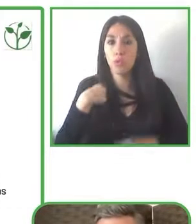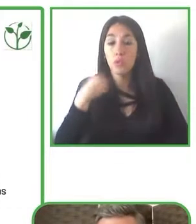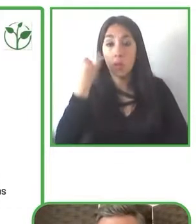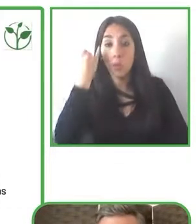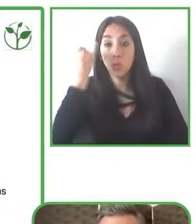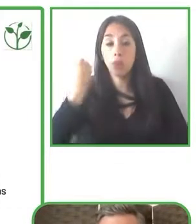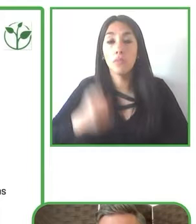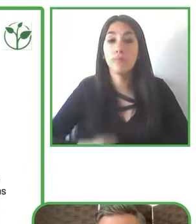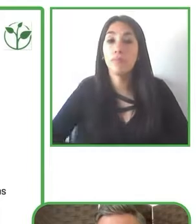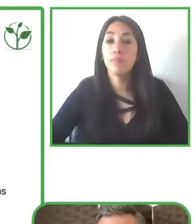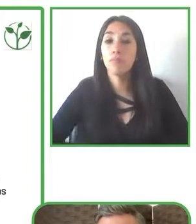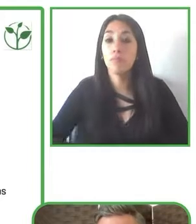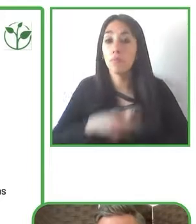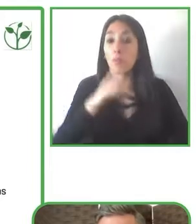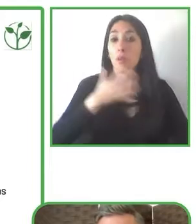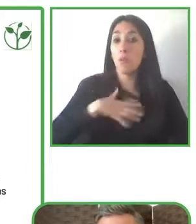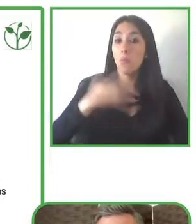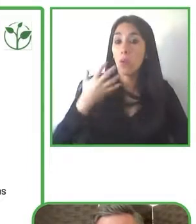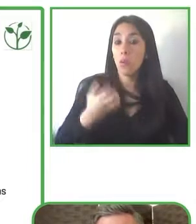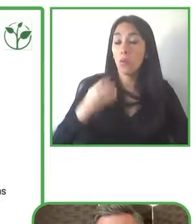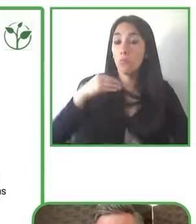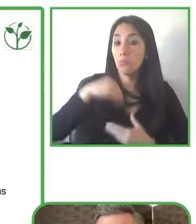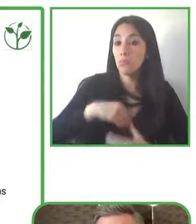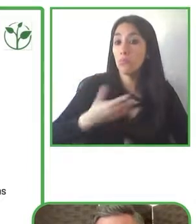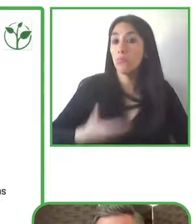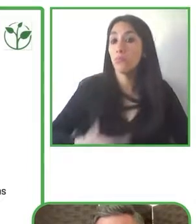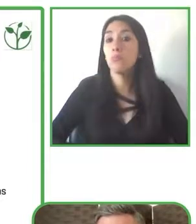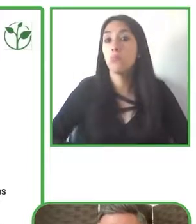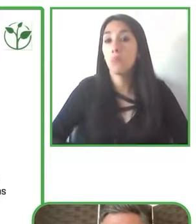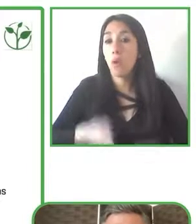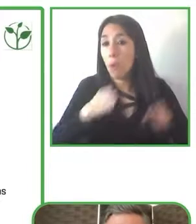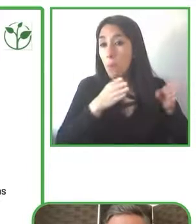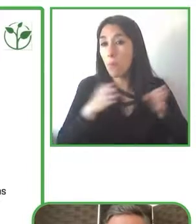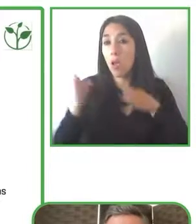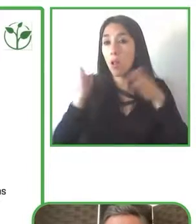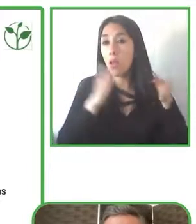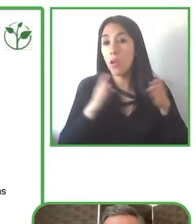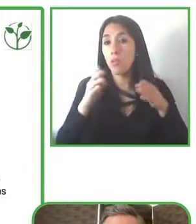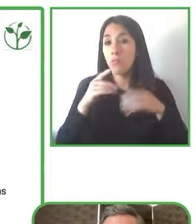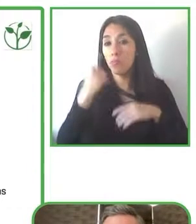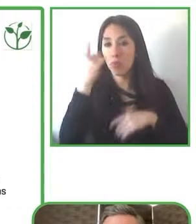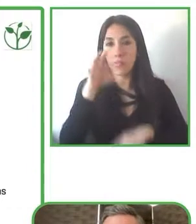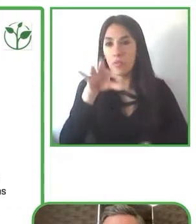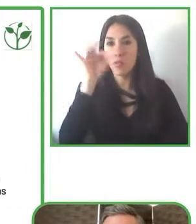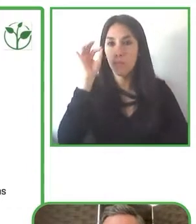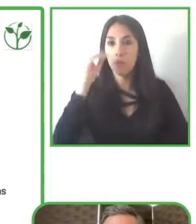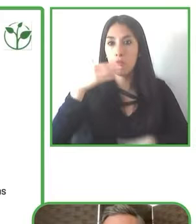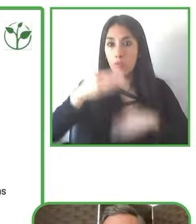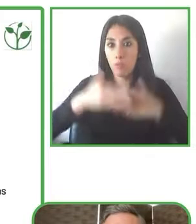The second thing is you know all of these businesses did